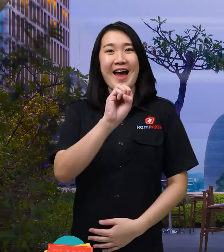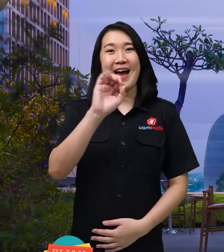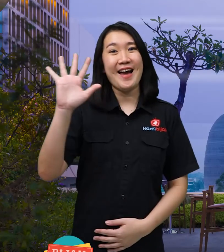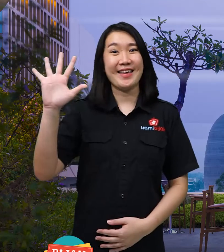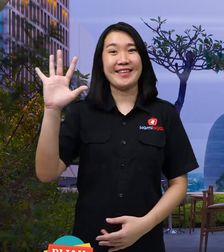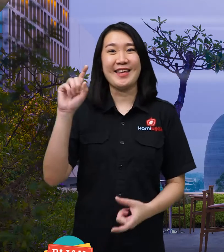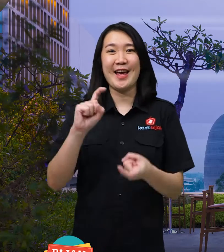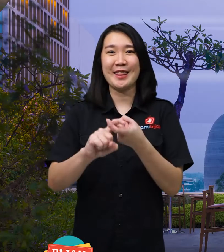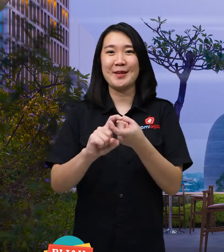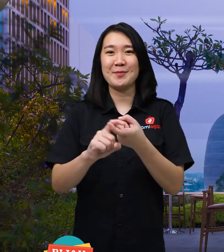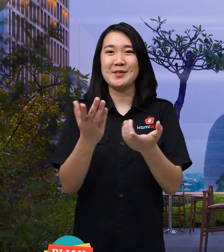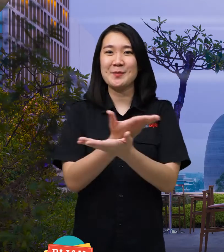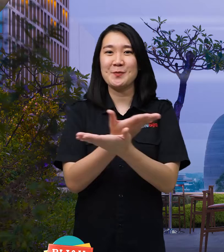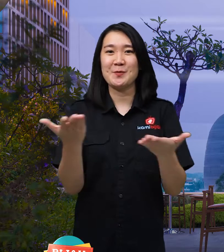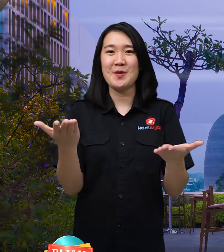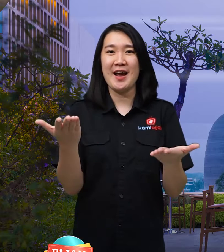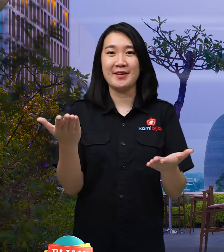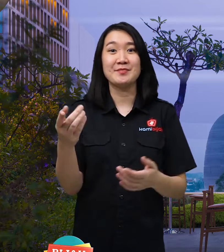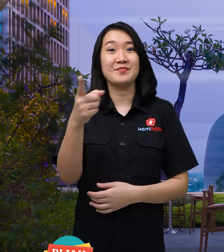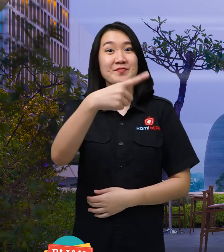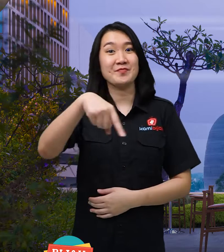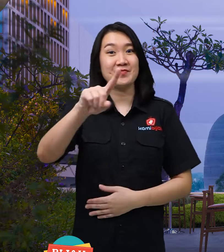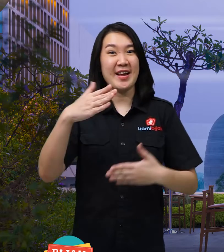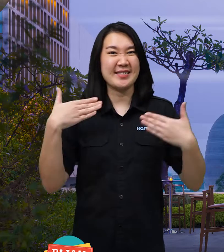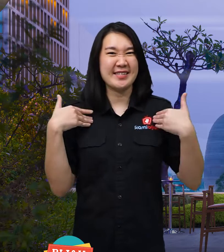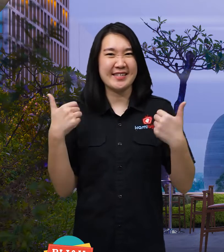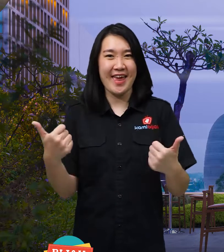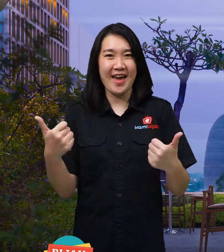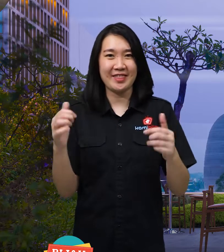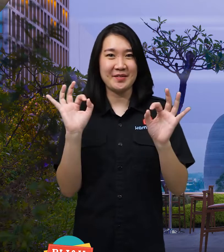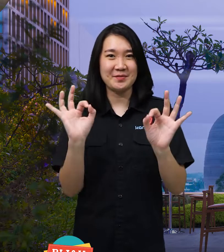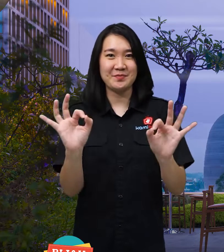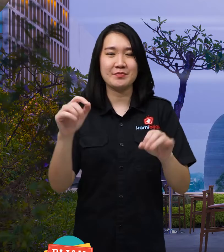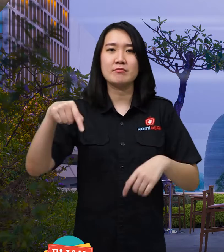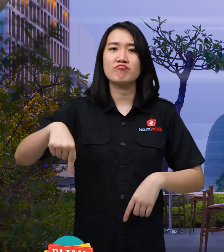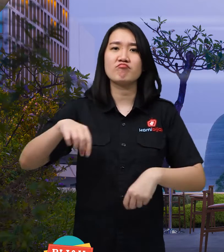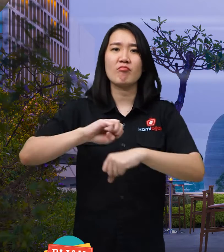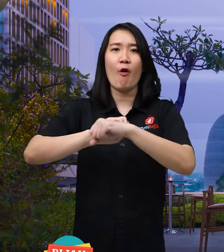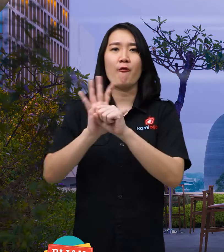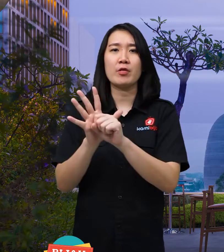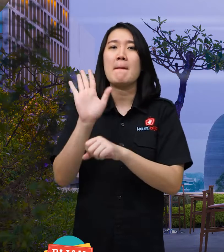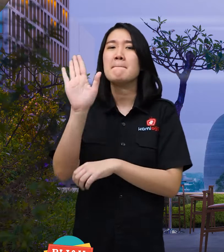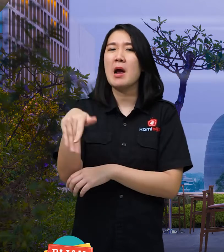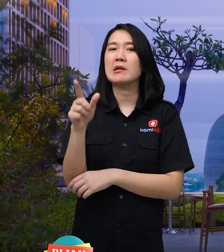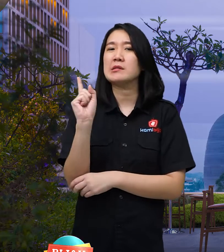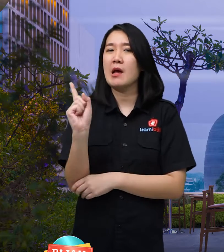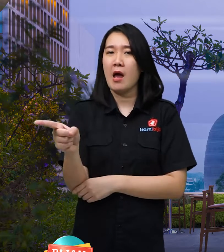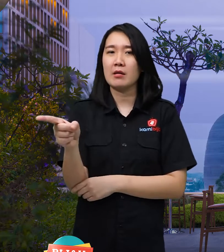Hello everyone, are you all right? Covid is still there.